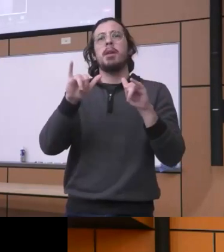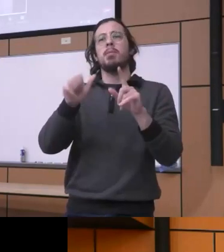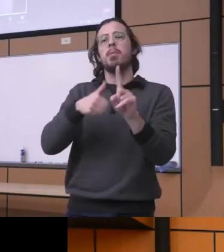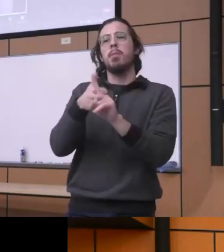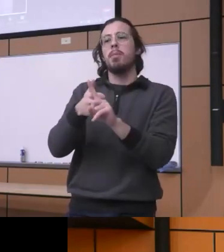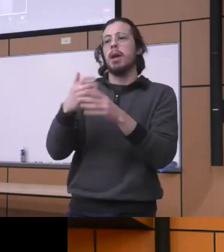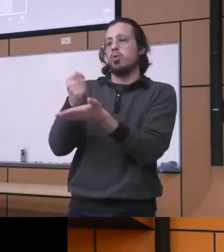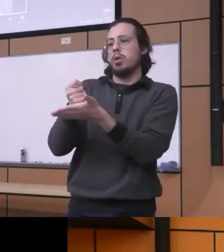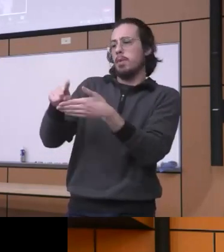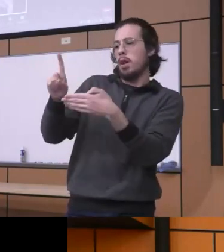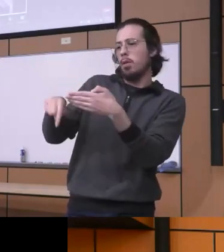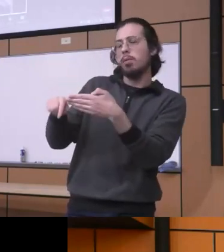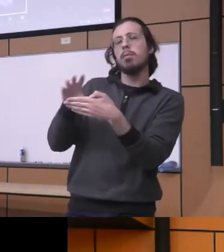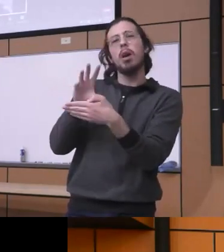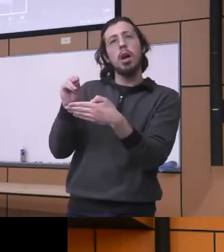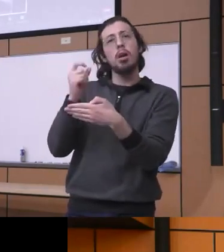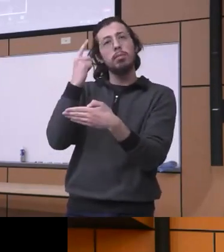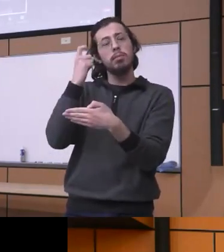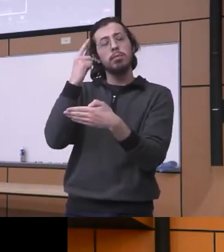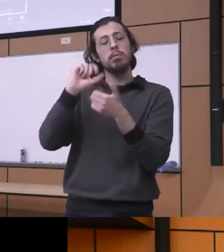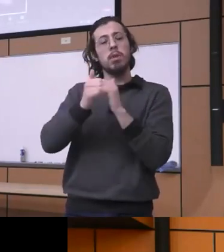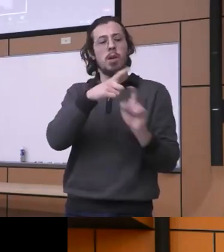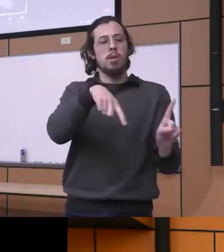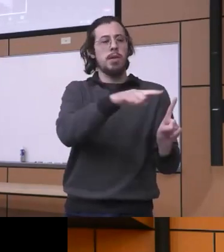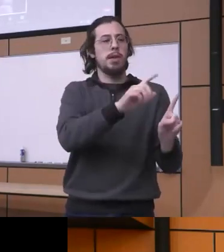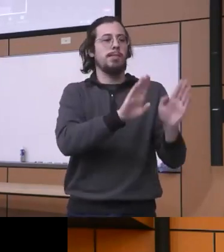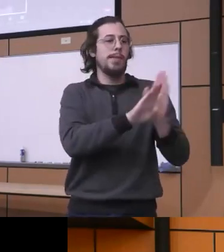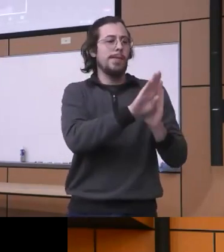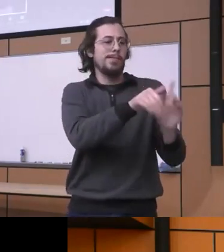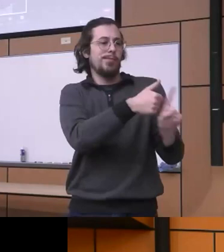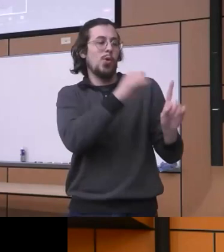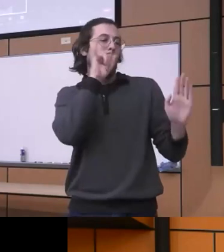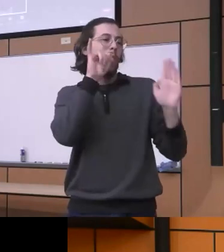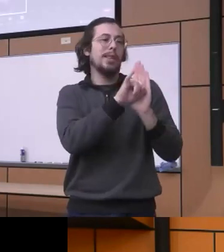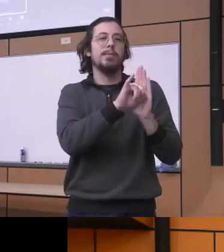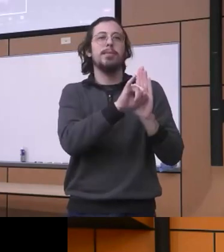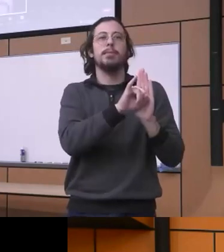importantly how they can really build their own identity if you want to call it anti-racist or